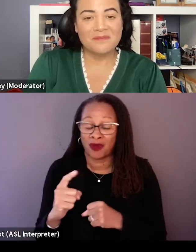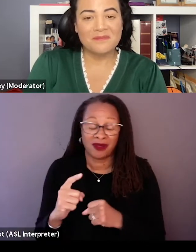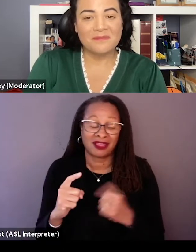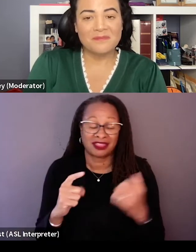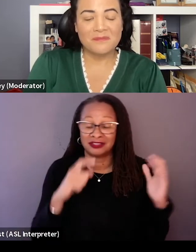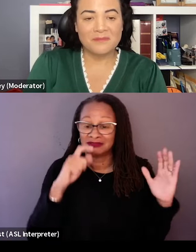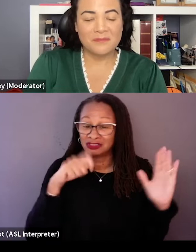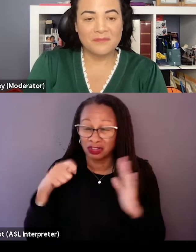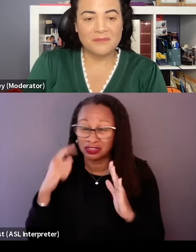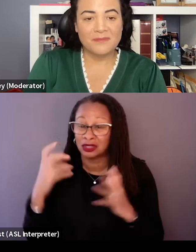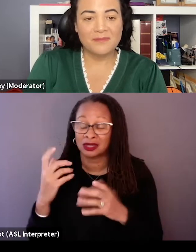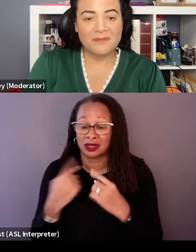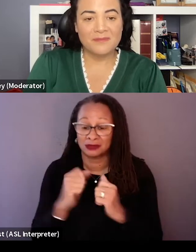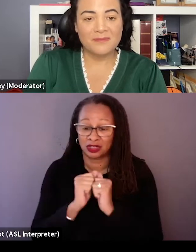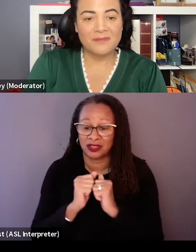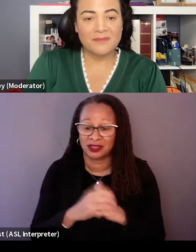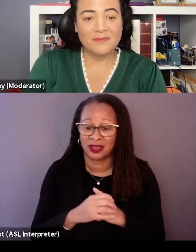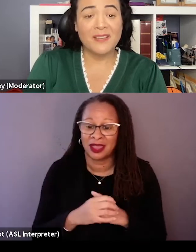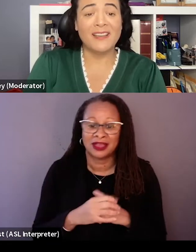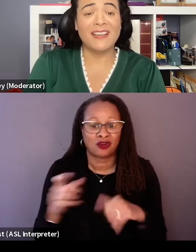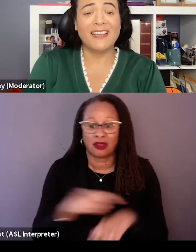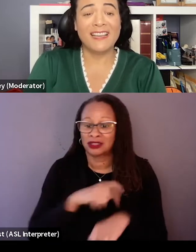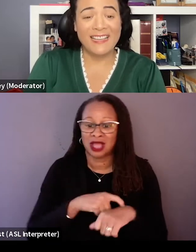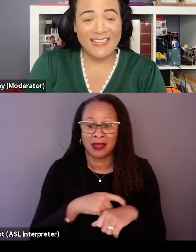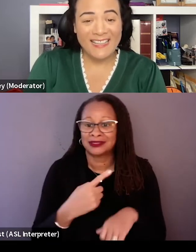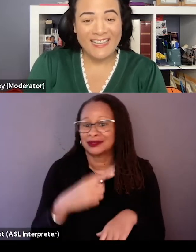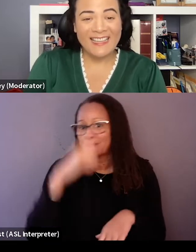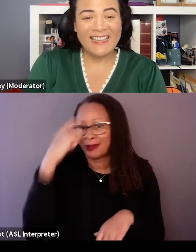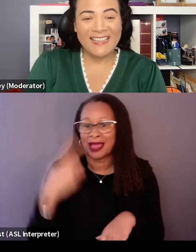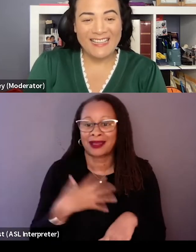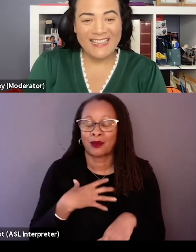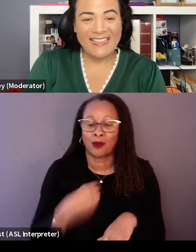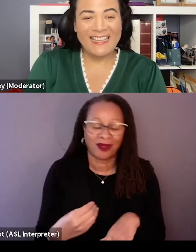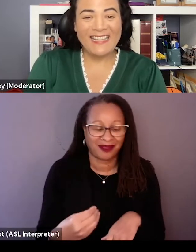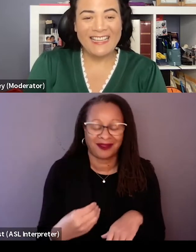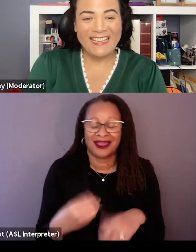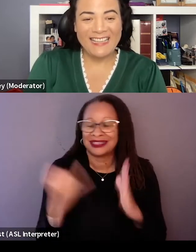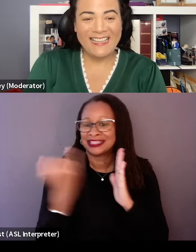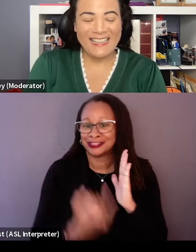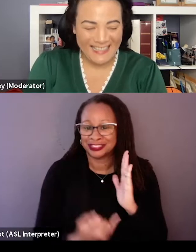So for a long time our cut is just black and white sketches and you're just trusting that ILM will deliver